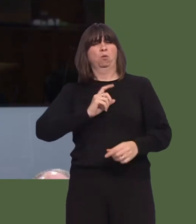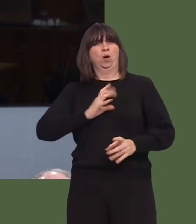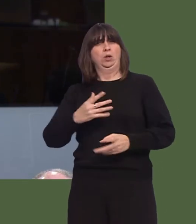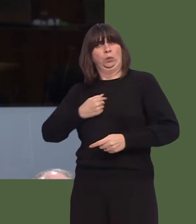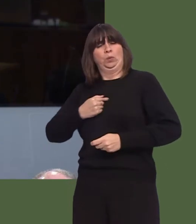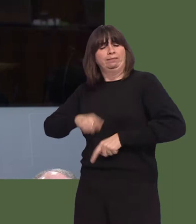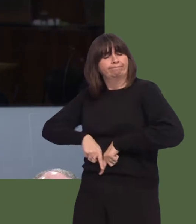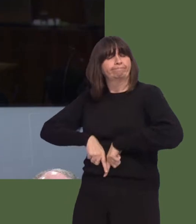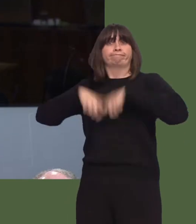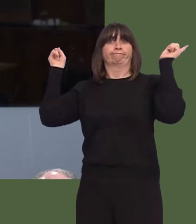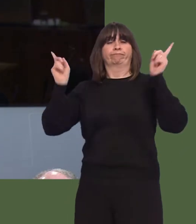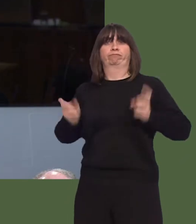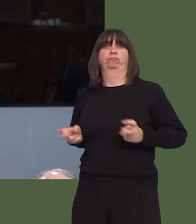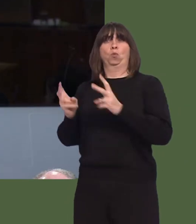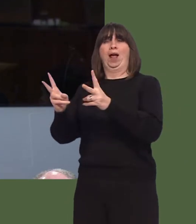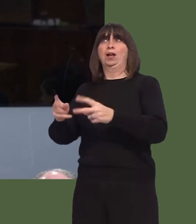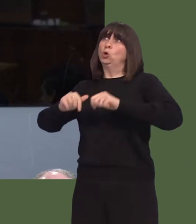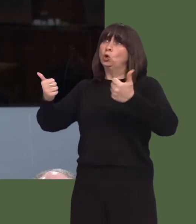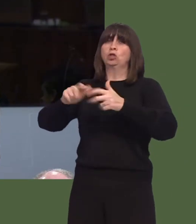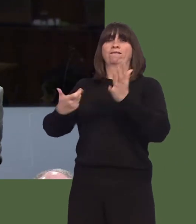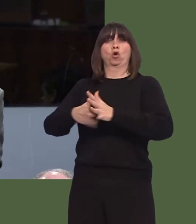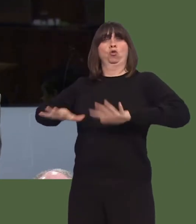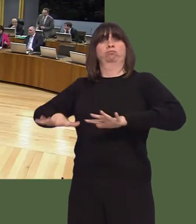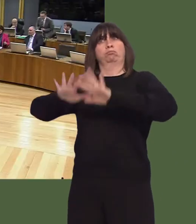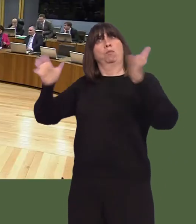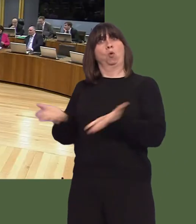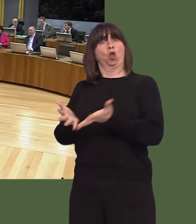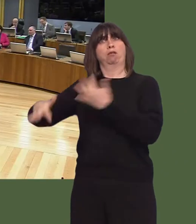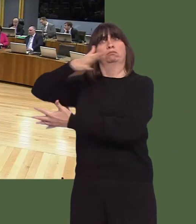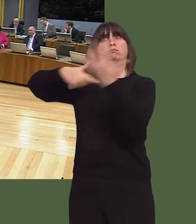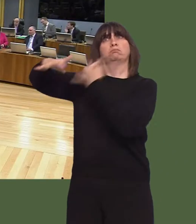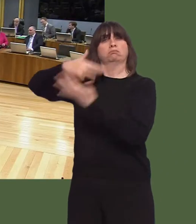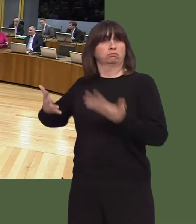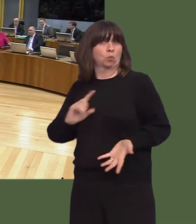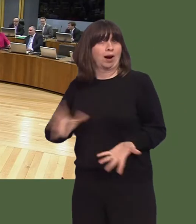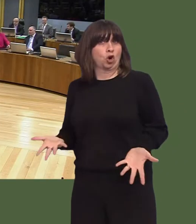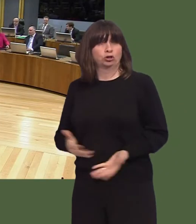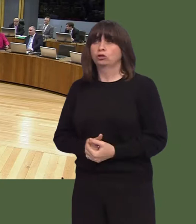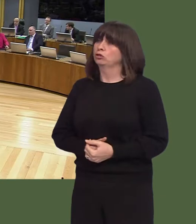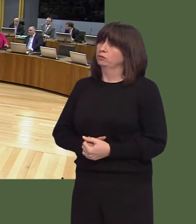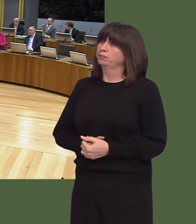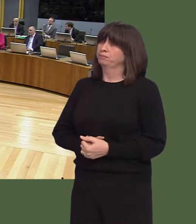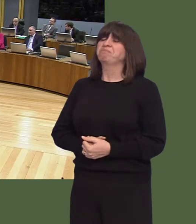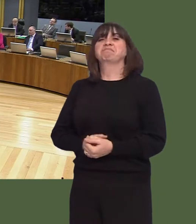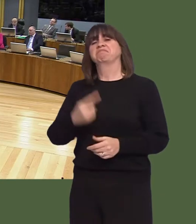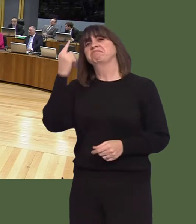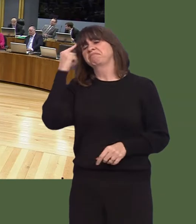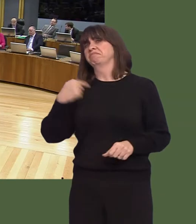waste in a totally environmentally friendly way? Carwyn Jones AM: Yes, I do, and I think it's hugely important to work, as I mentioned earlier,